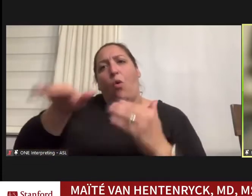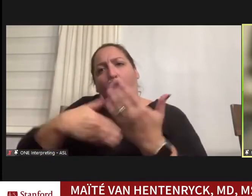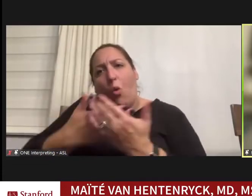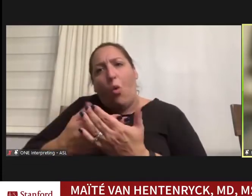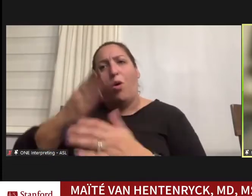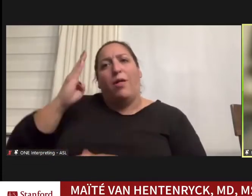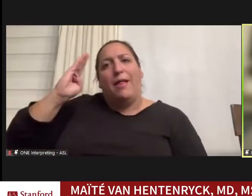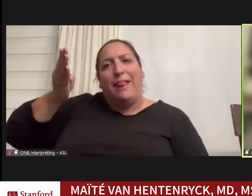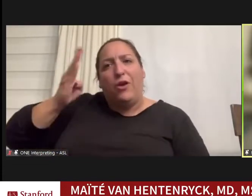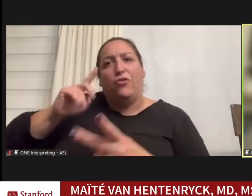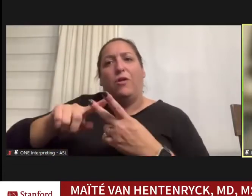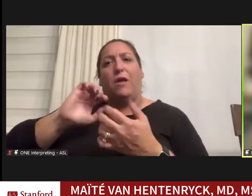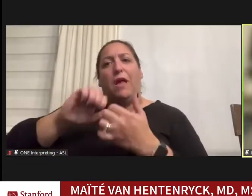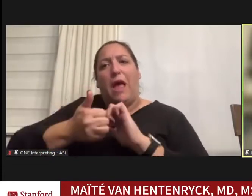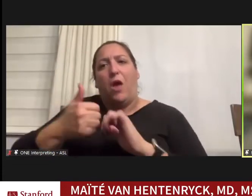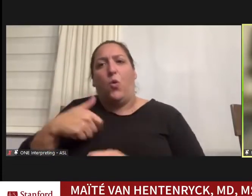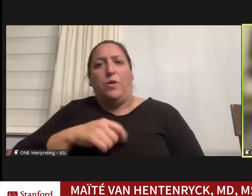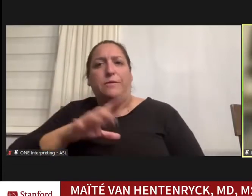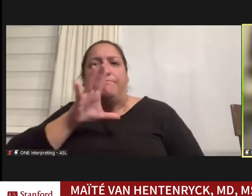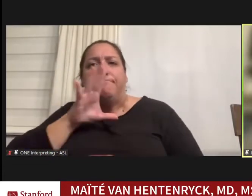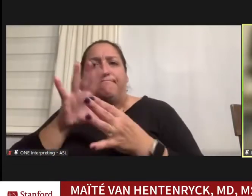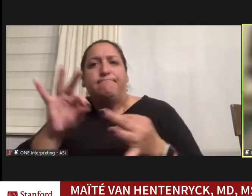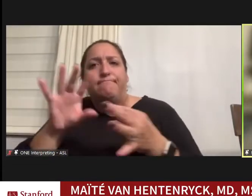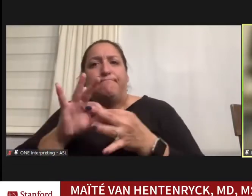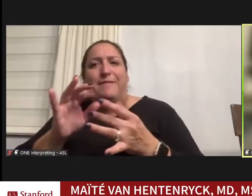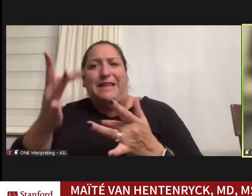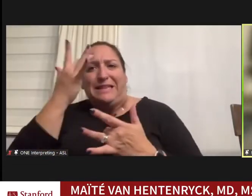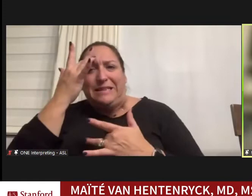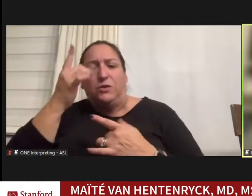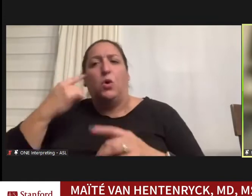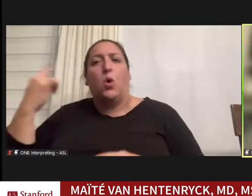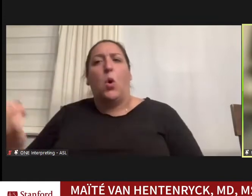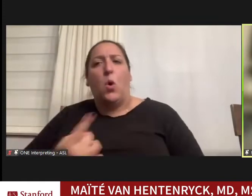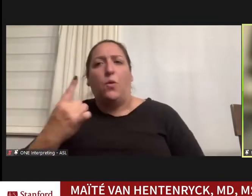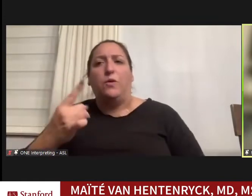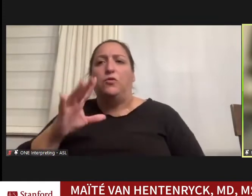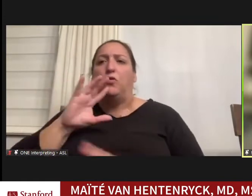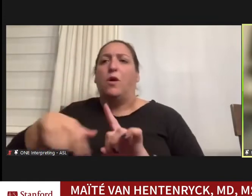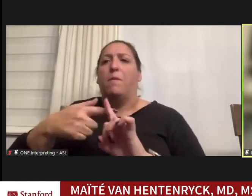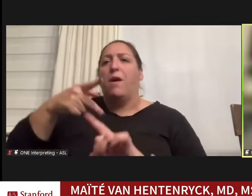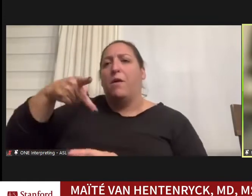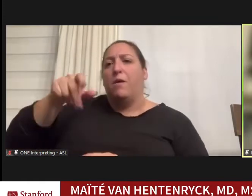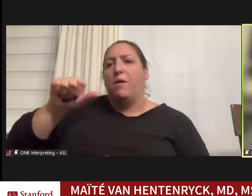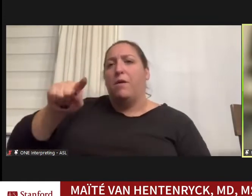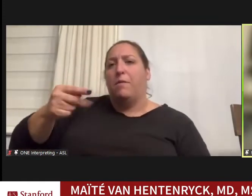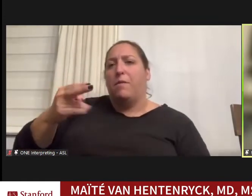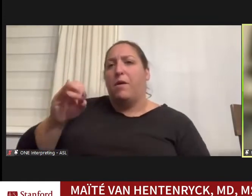talked about about illness, we always talk about the pathology, the treatments, and we